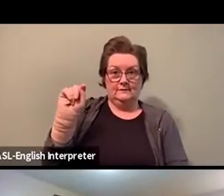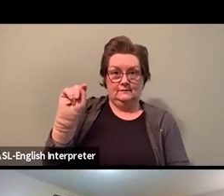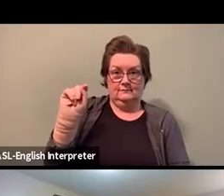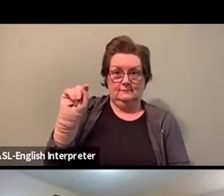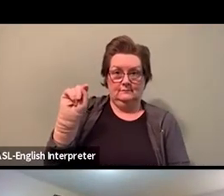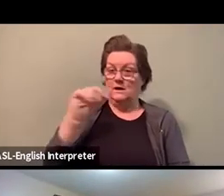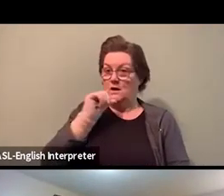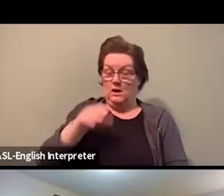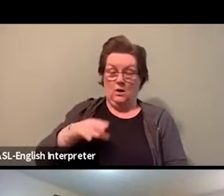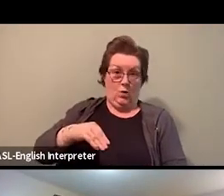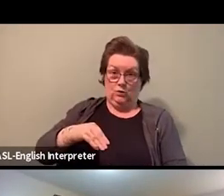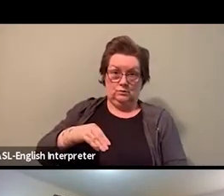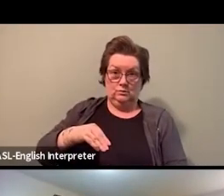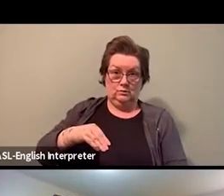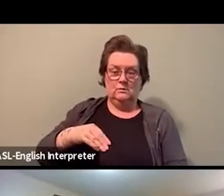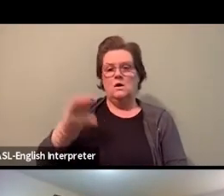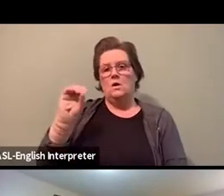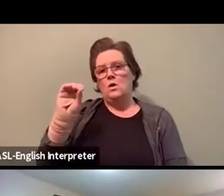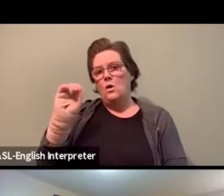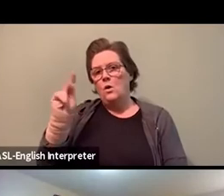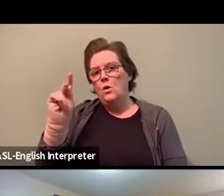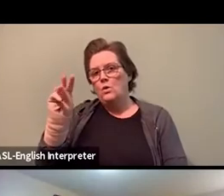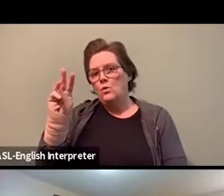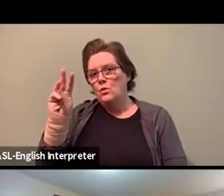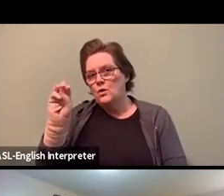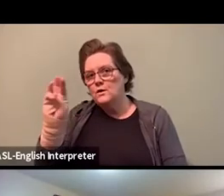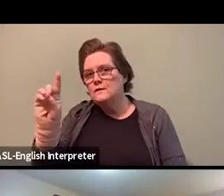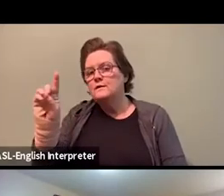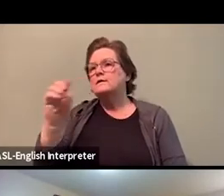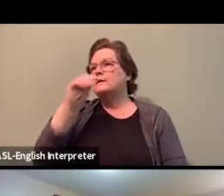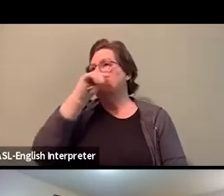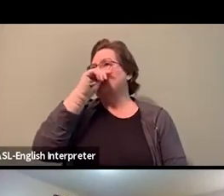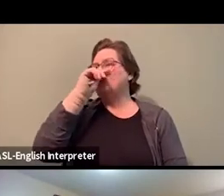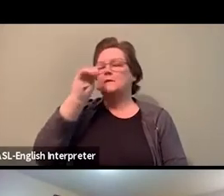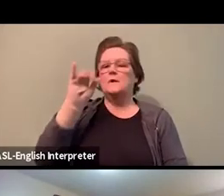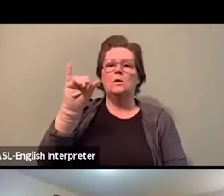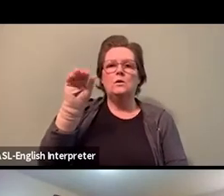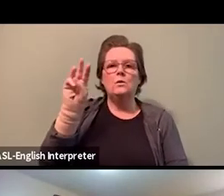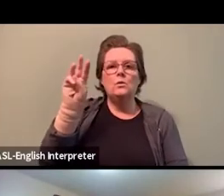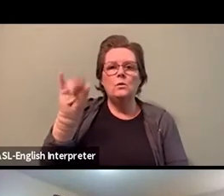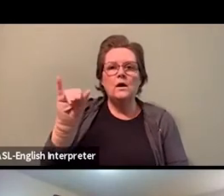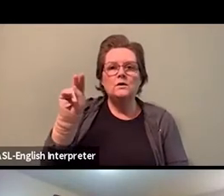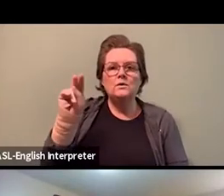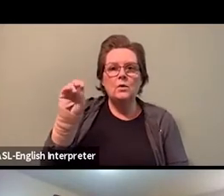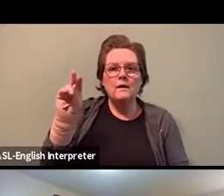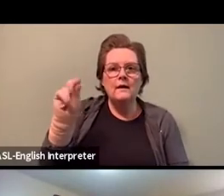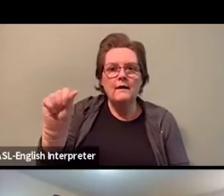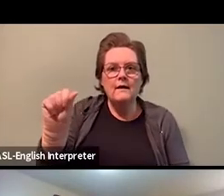you know, Oakwood and Vaughan, Wynonna, you know. Our friends over at 100 Vaughan Road.